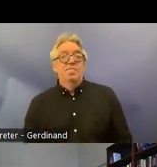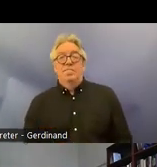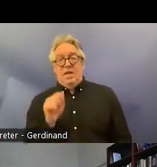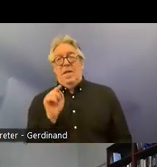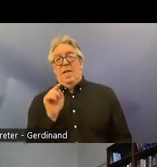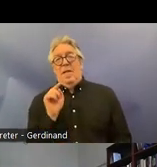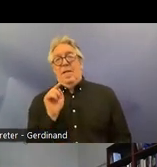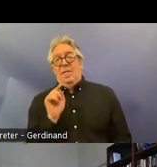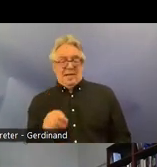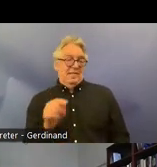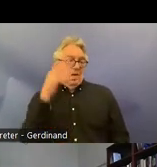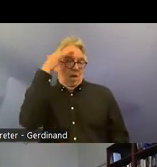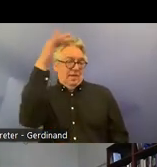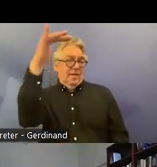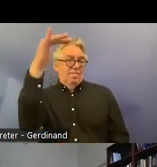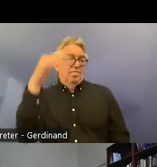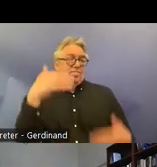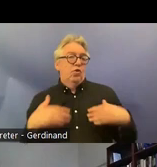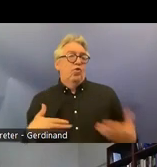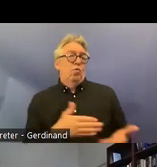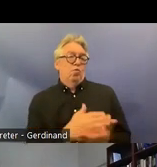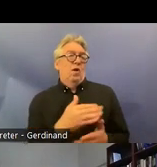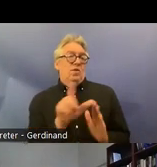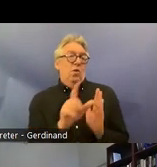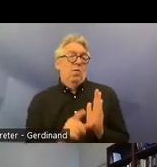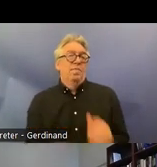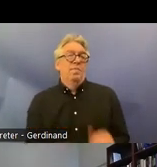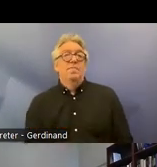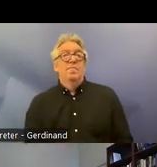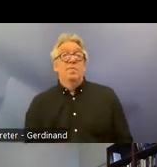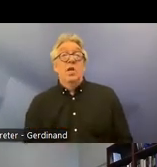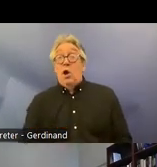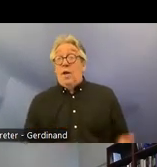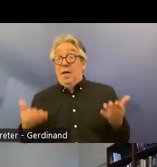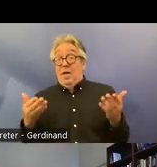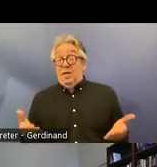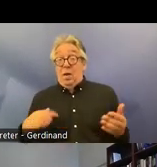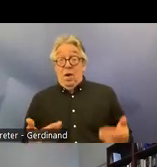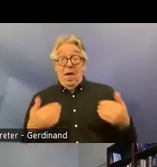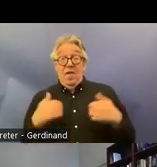idea behind the Human Rights Act currently we have five conventions in